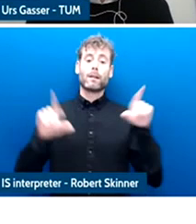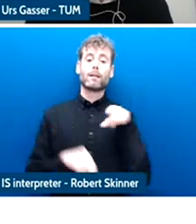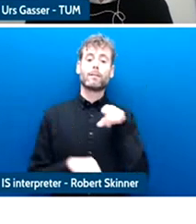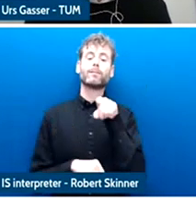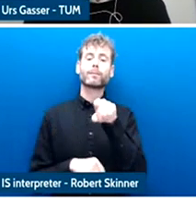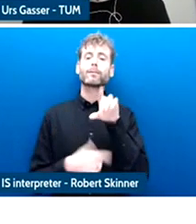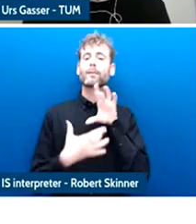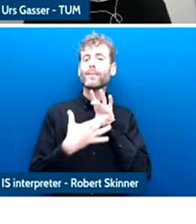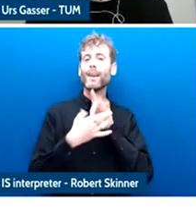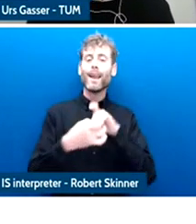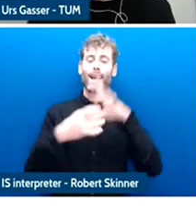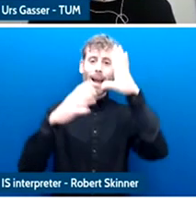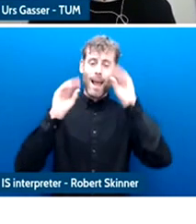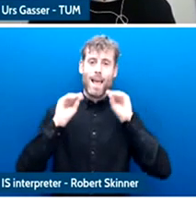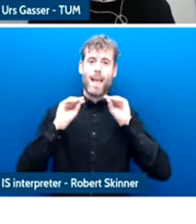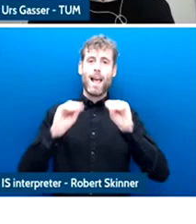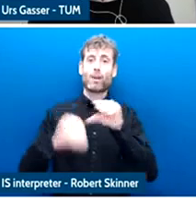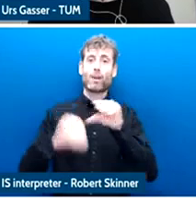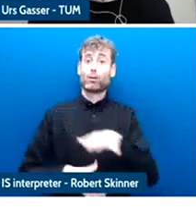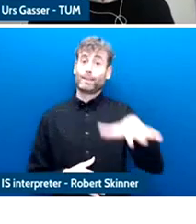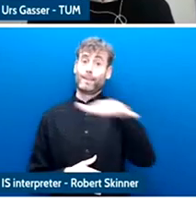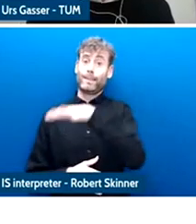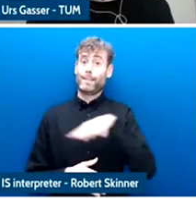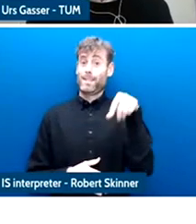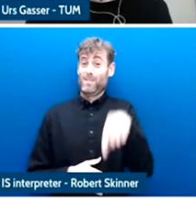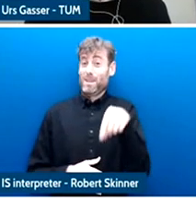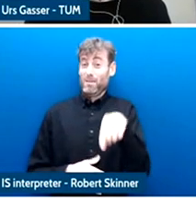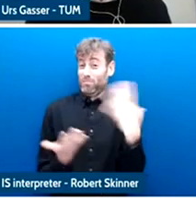be one example where, such youth participation can turn into practice